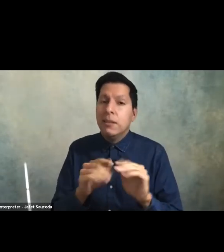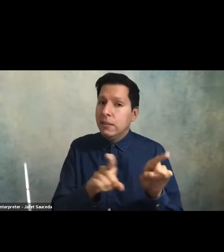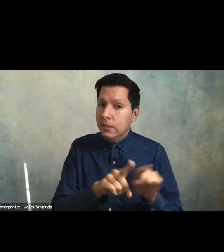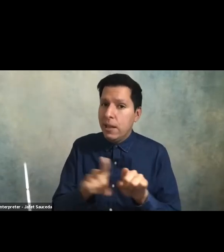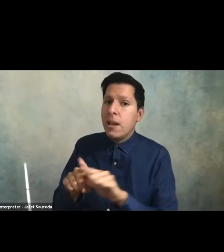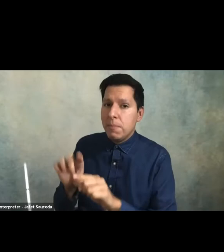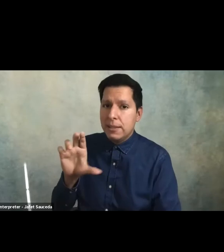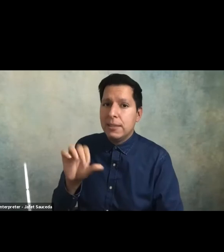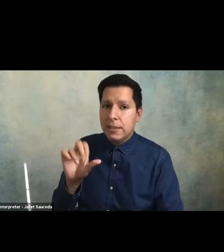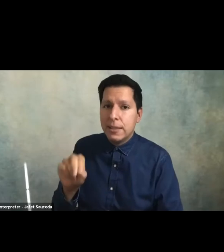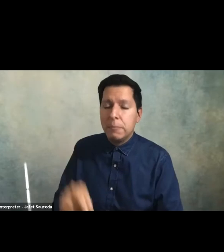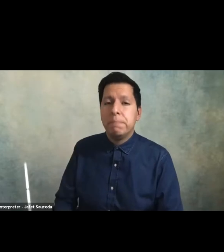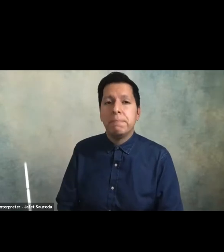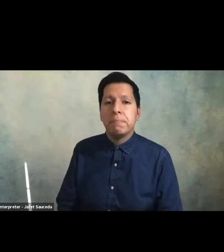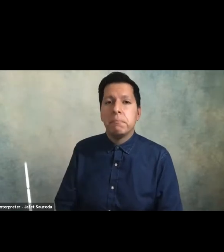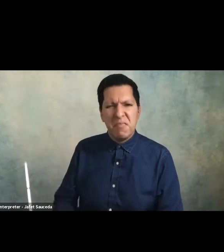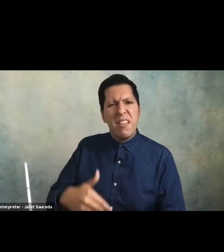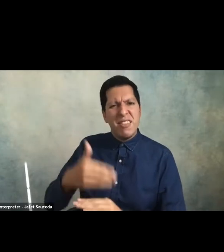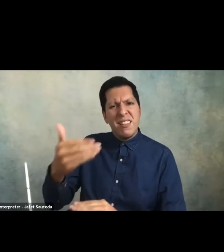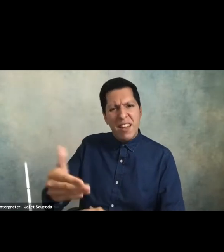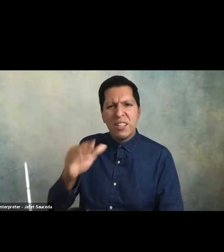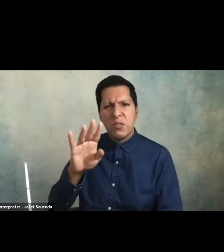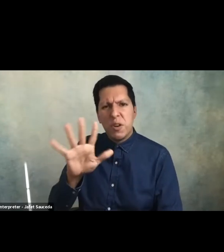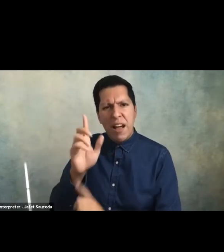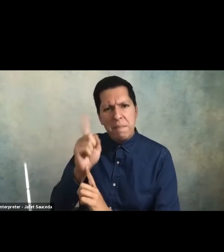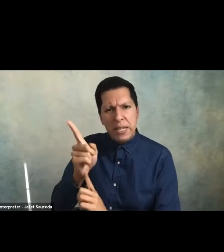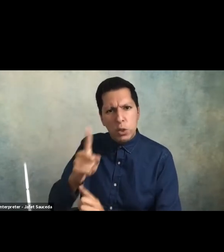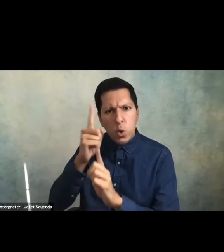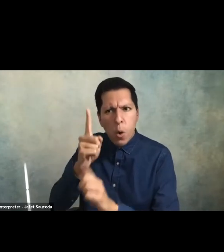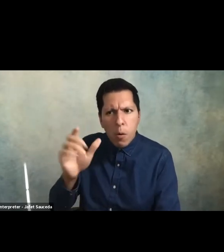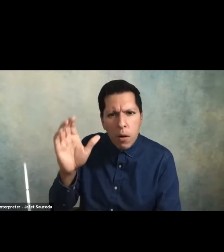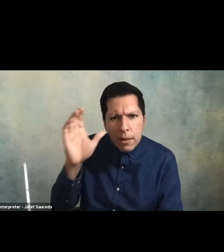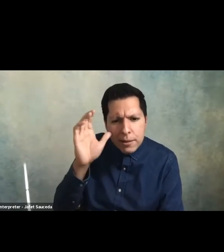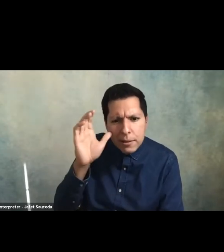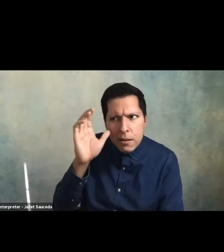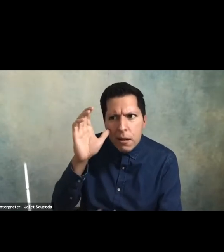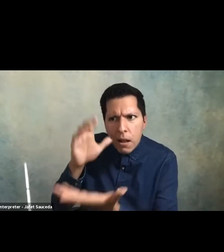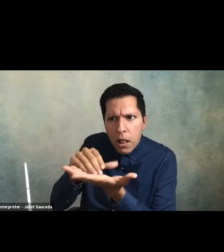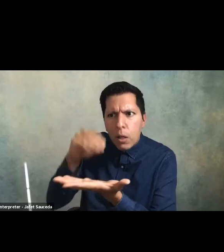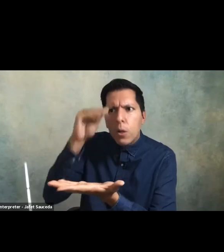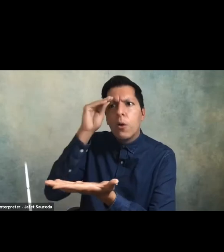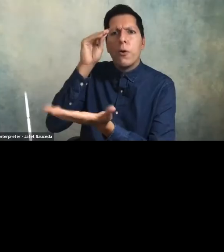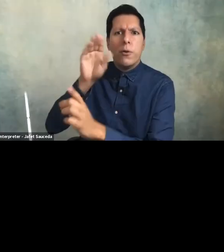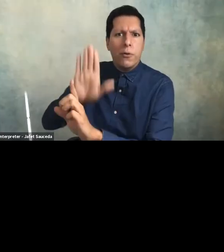over the next 45 minutes or so we plan to listen and learn from you followed by a 30-minute